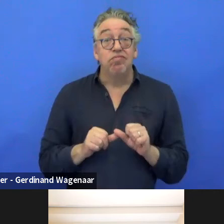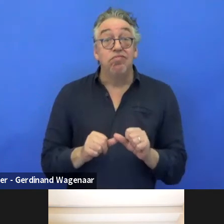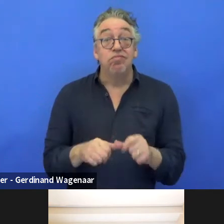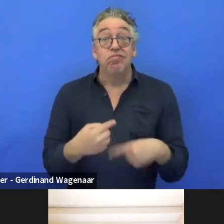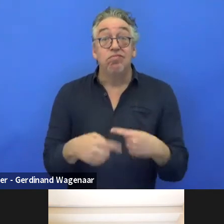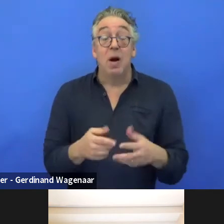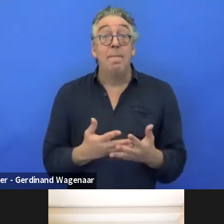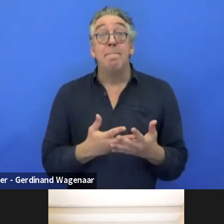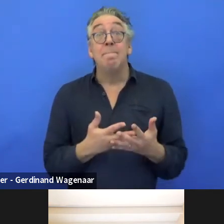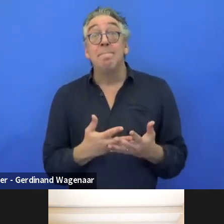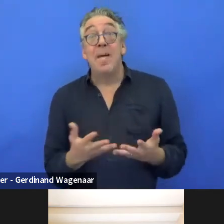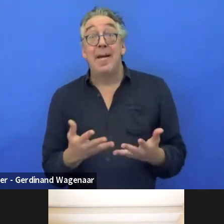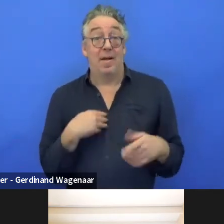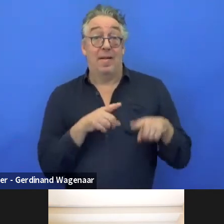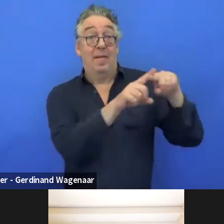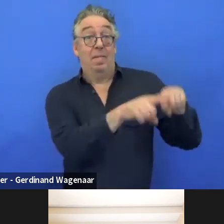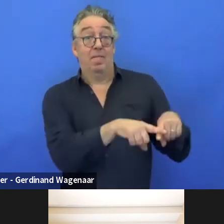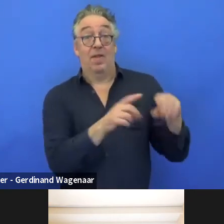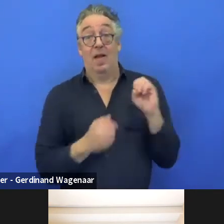it's European funding and European projects.